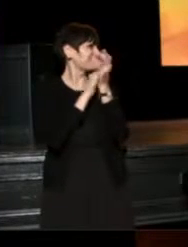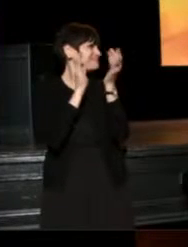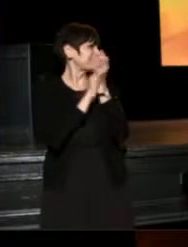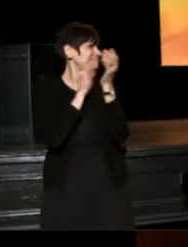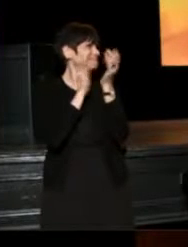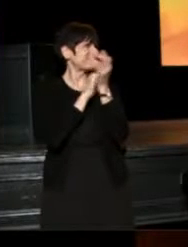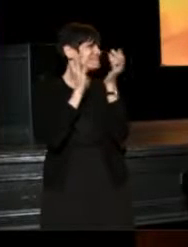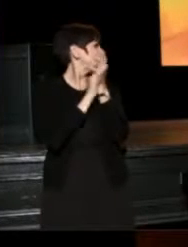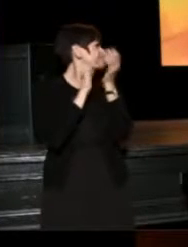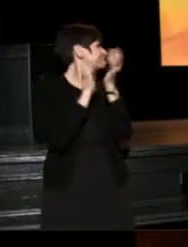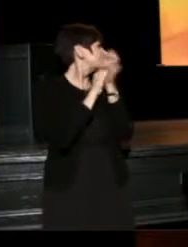(Jim) Thanks.